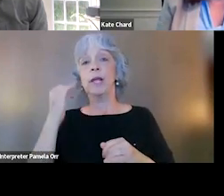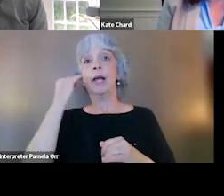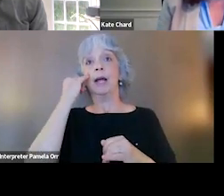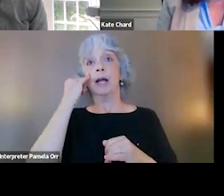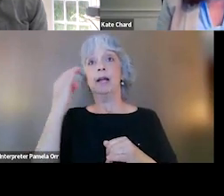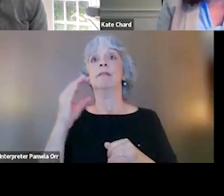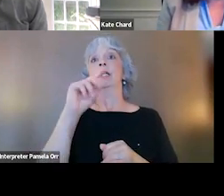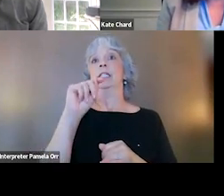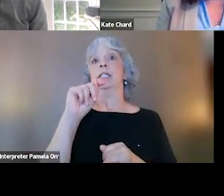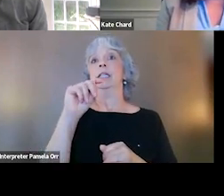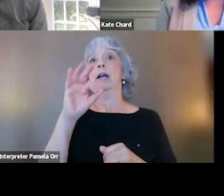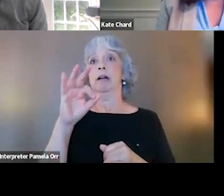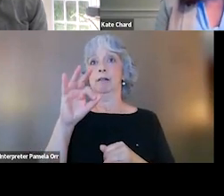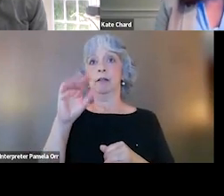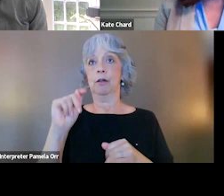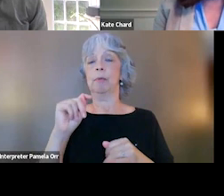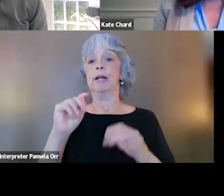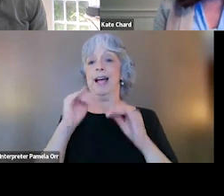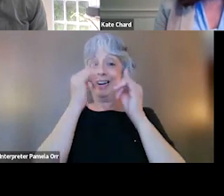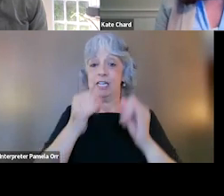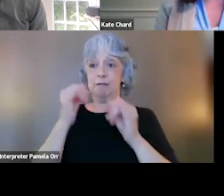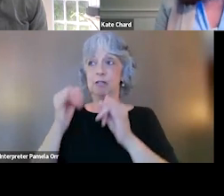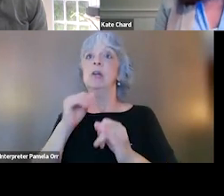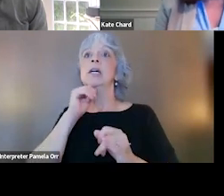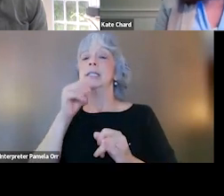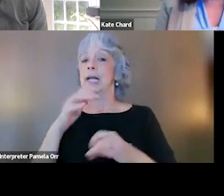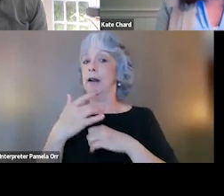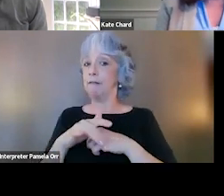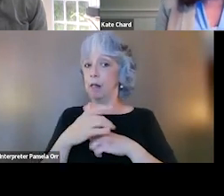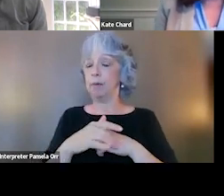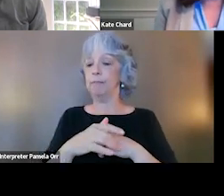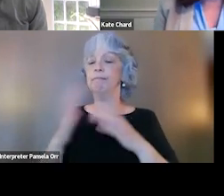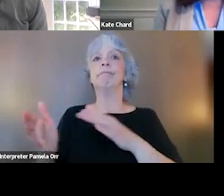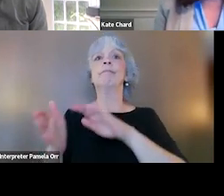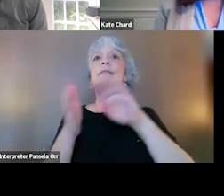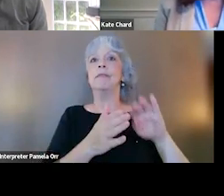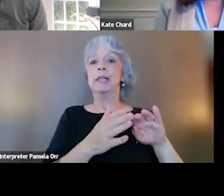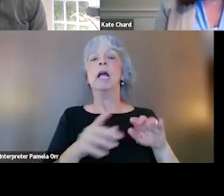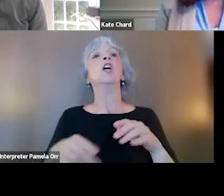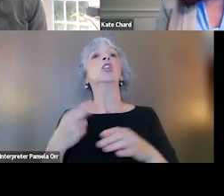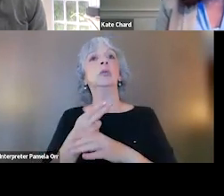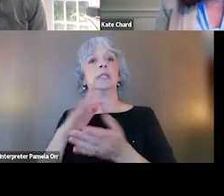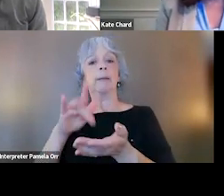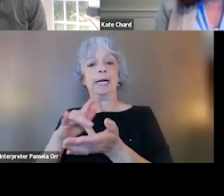in an individual format is not readily available, then we have the medications and we have other therapies out there